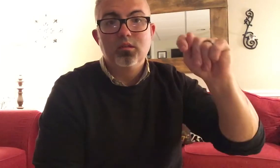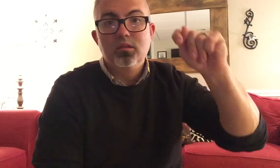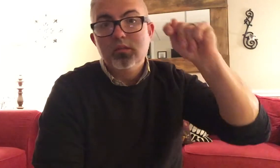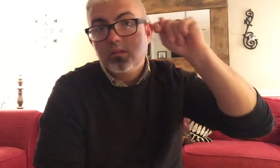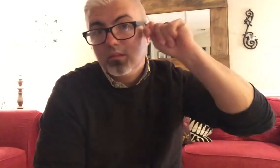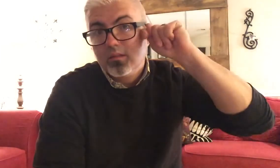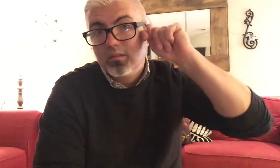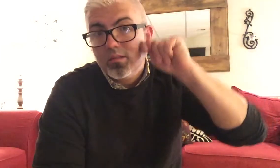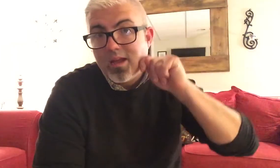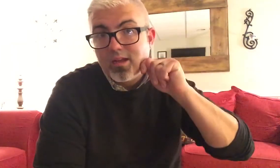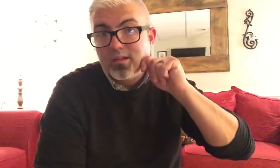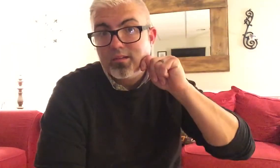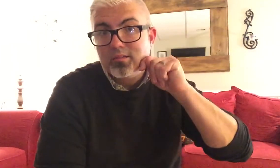TAN (HANDSHAPE "T")